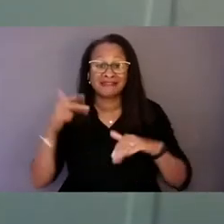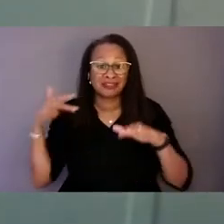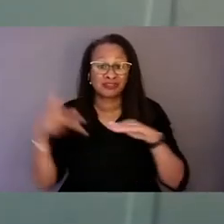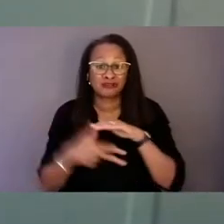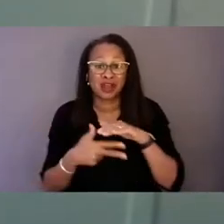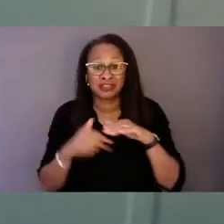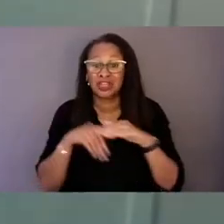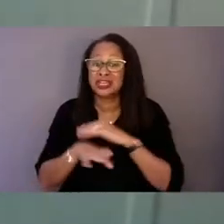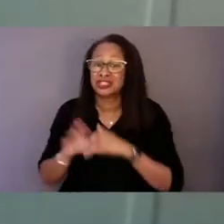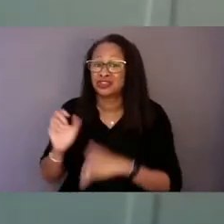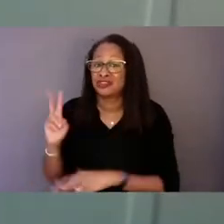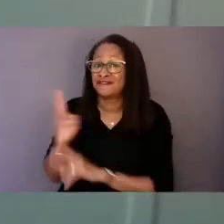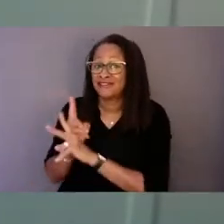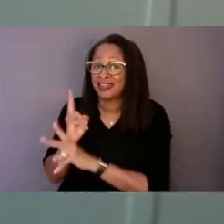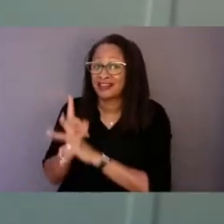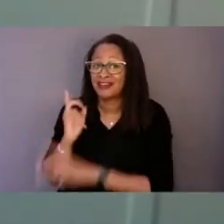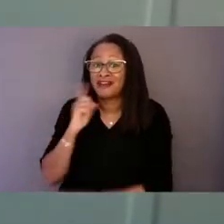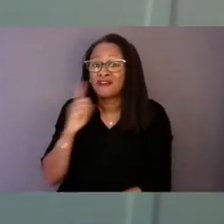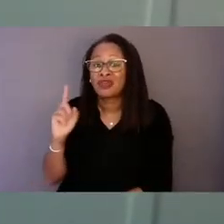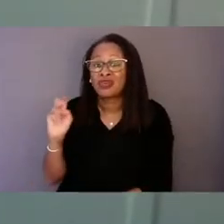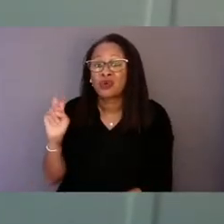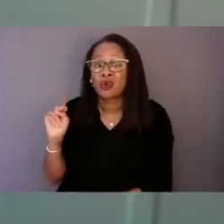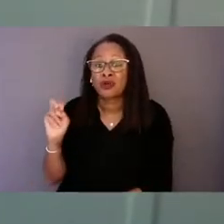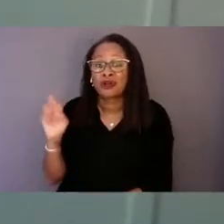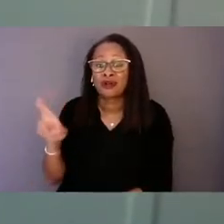after I explained I needed that visual